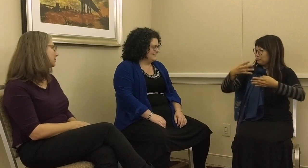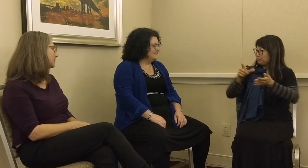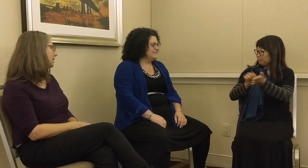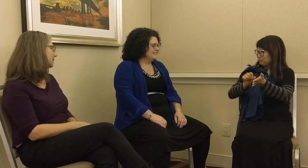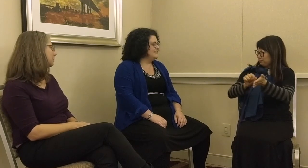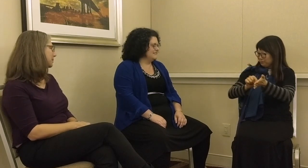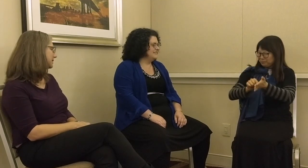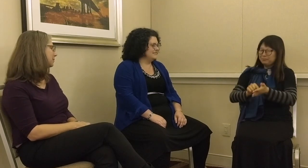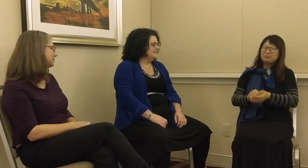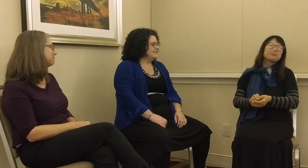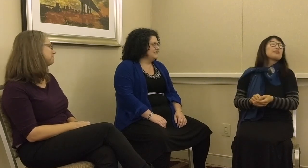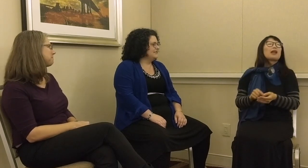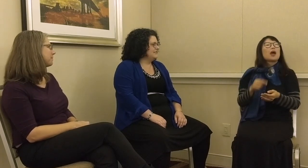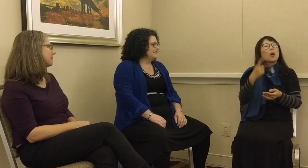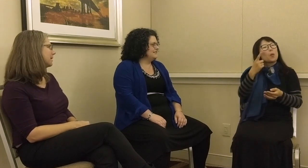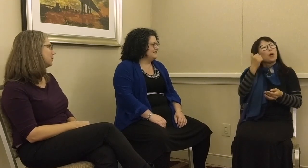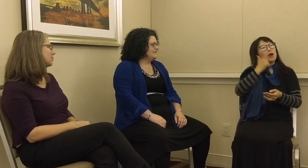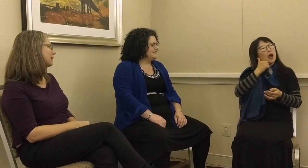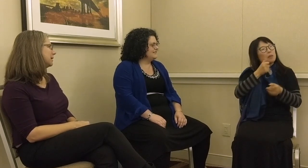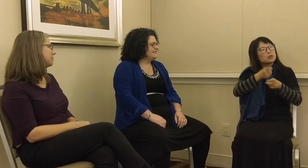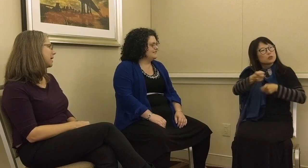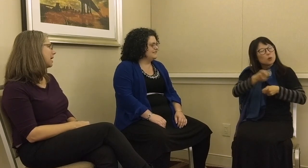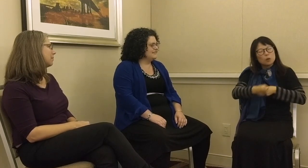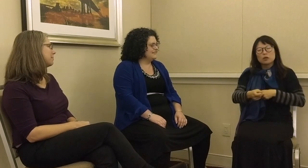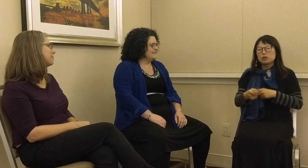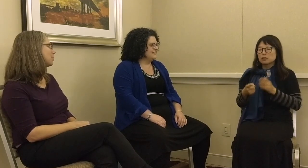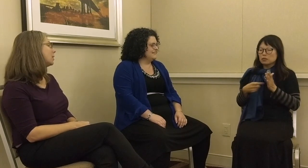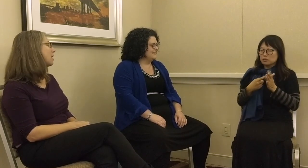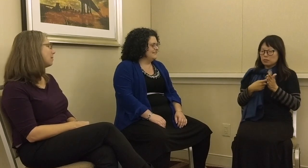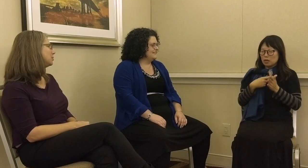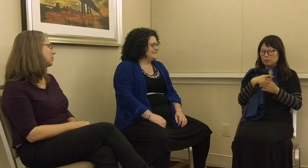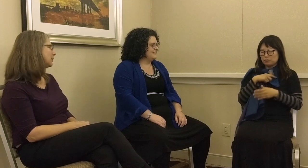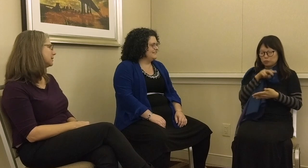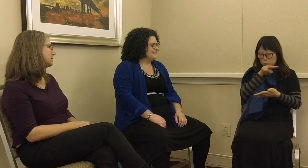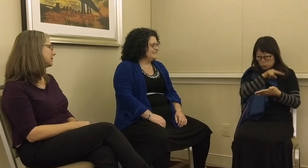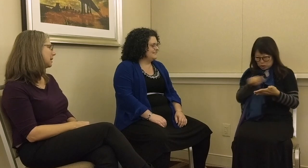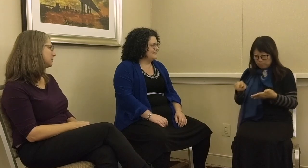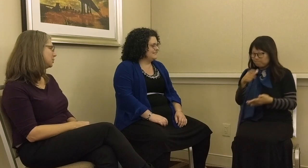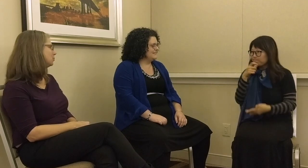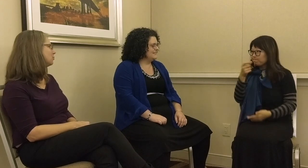a little printout that you could read. I remember one common joke is sometimes you